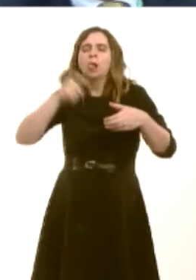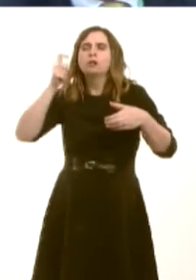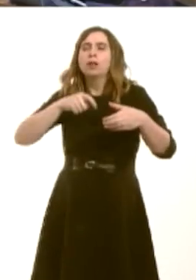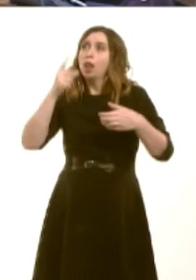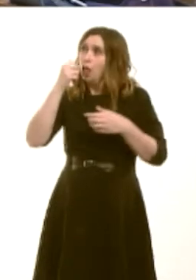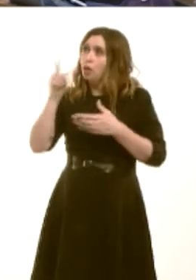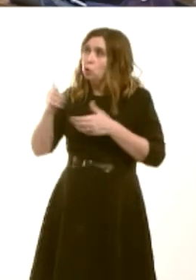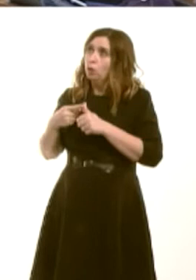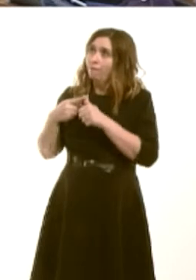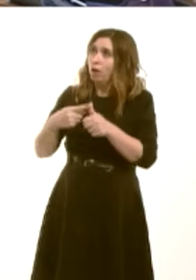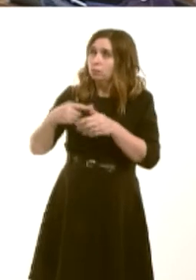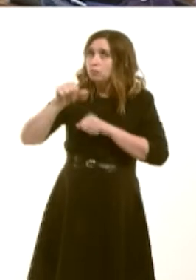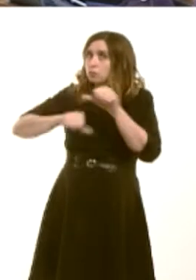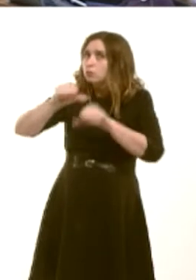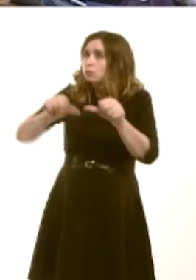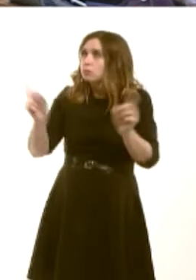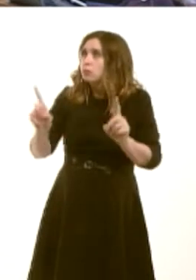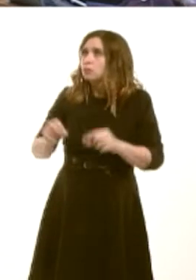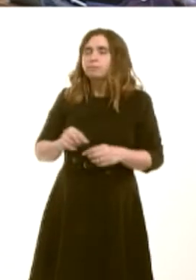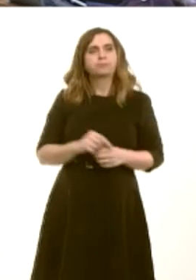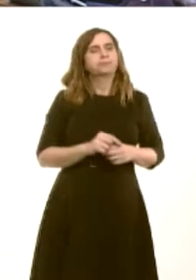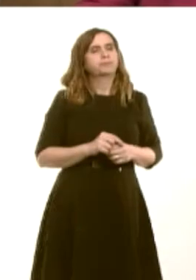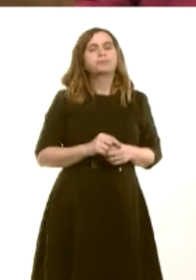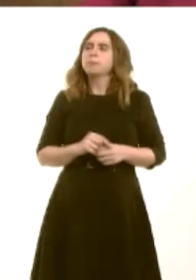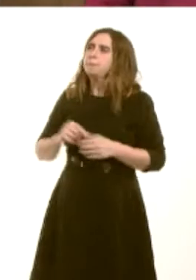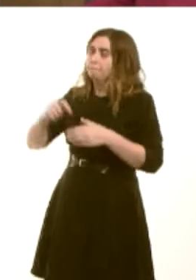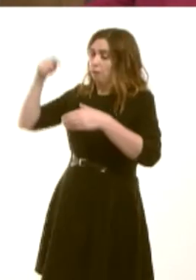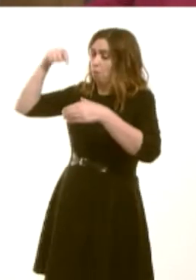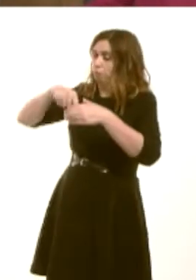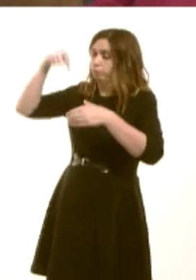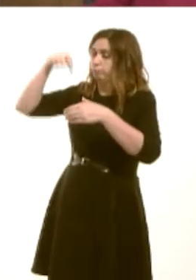Carwyn Jones: Well, as far as boreholes are concerned, that is a matter for local authorities